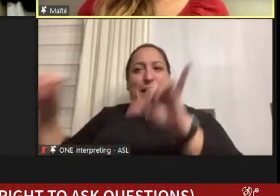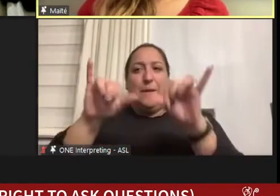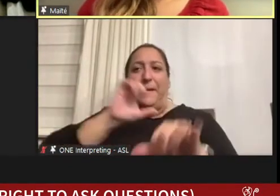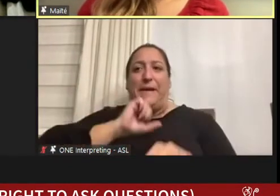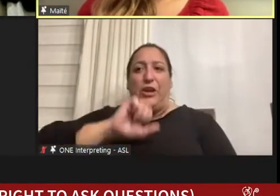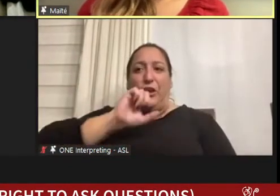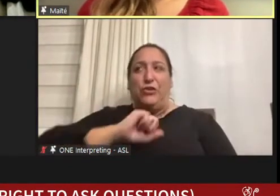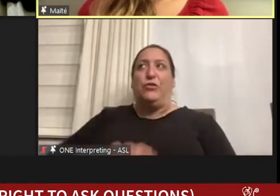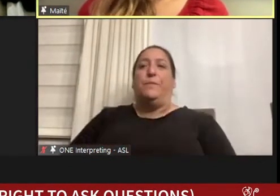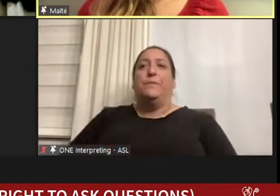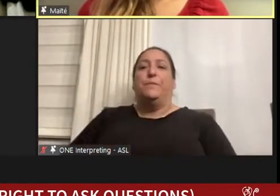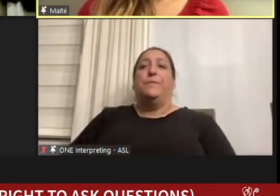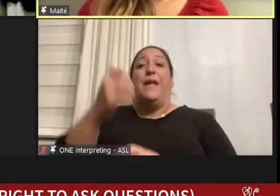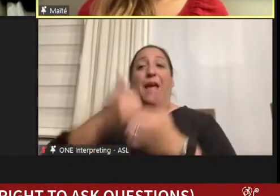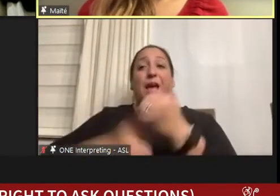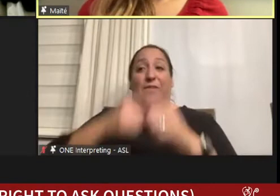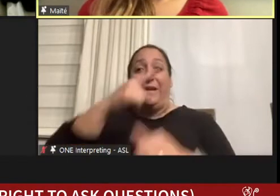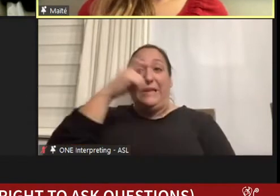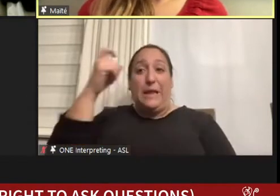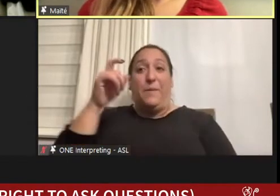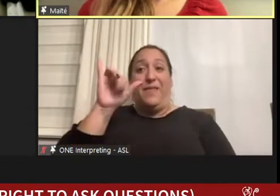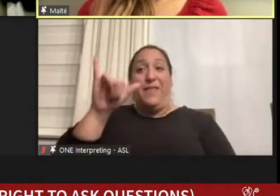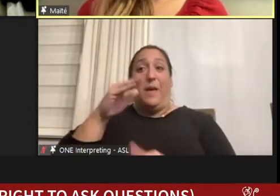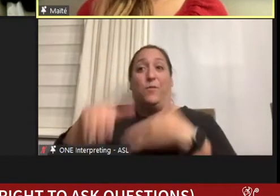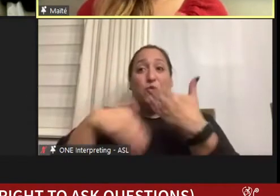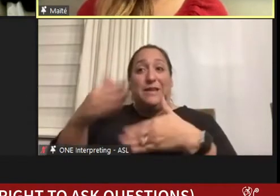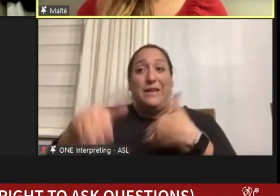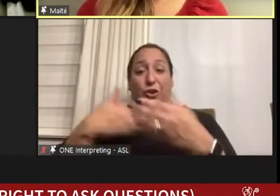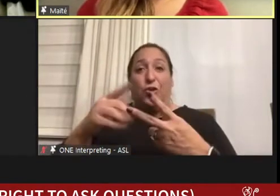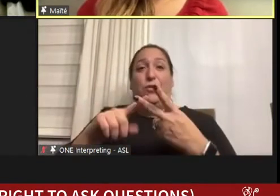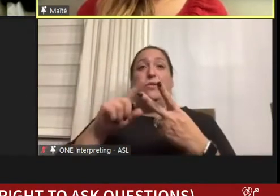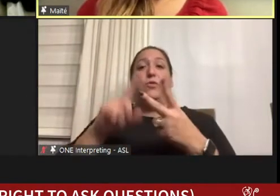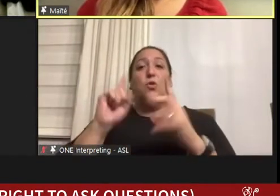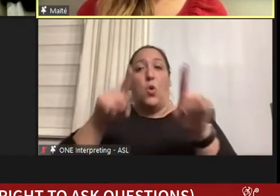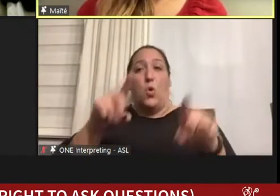Every summer, going to these procedures and going to the hospital every day for